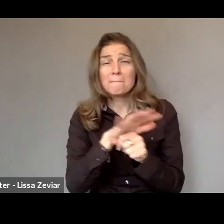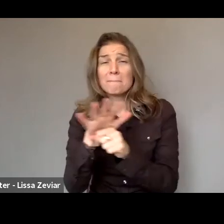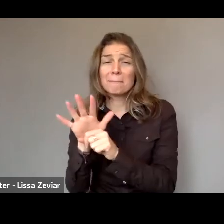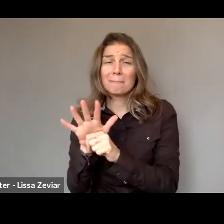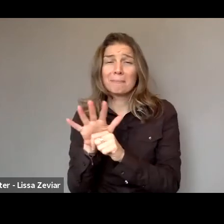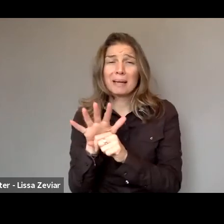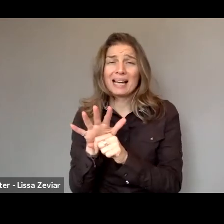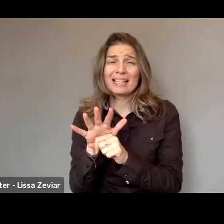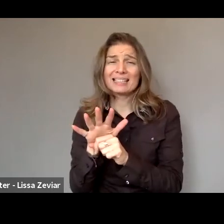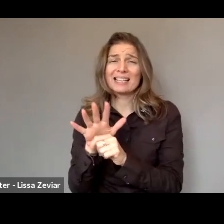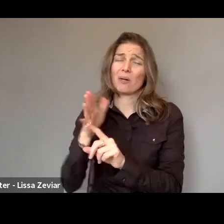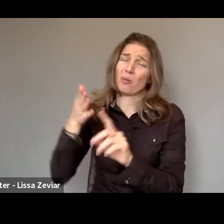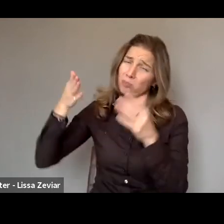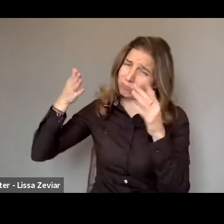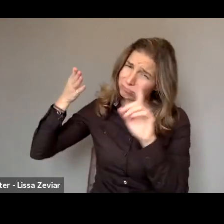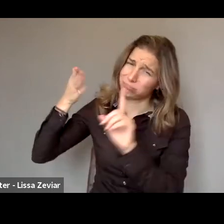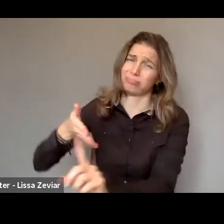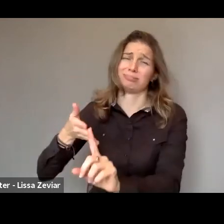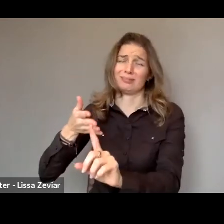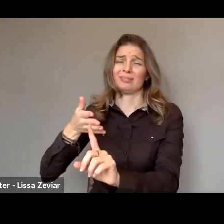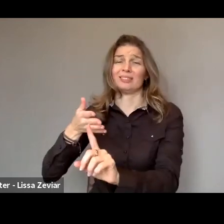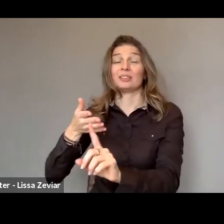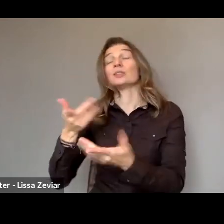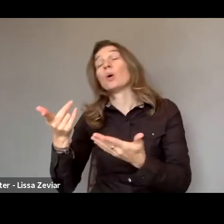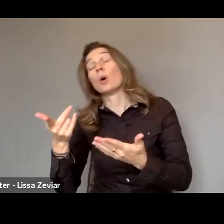and thanks to the work of Civil Society Organization